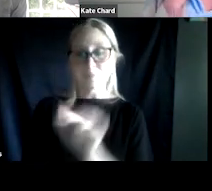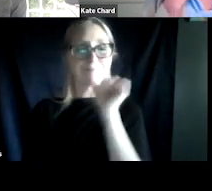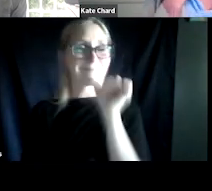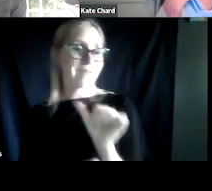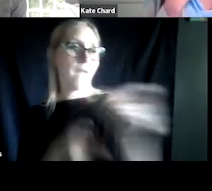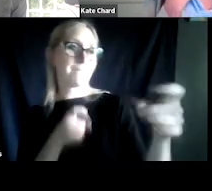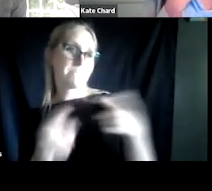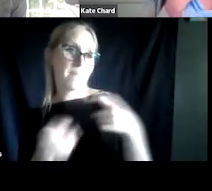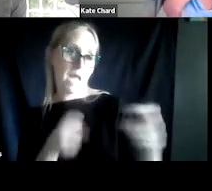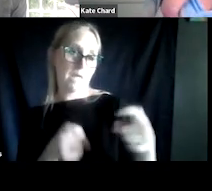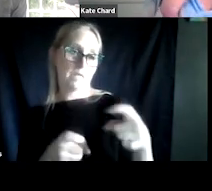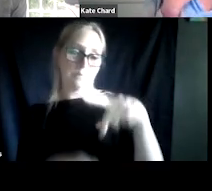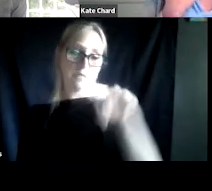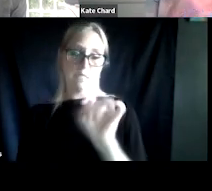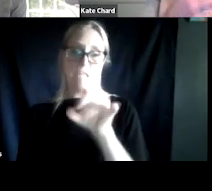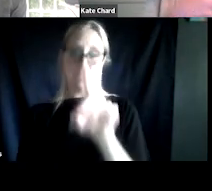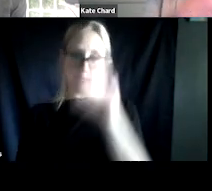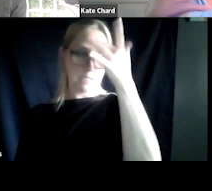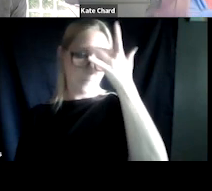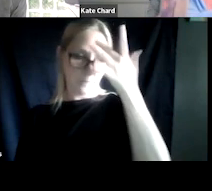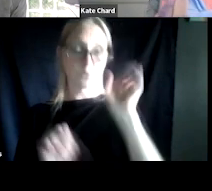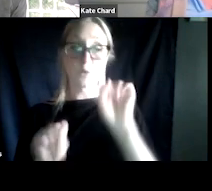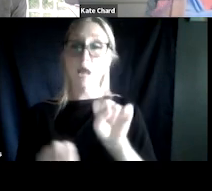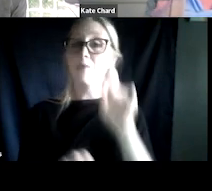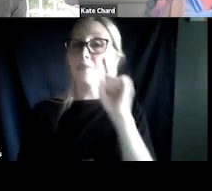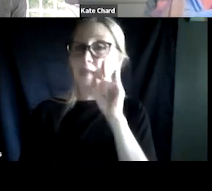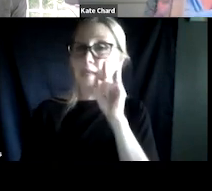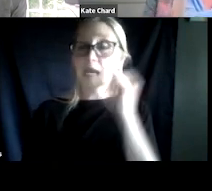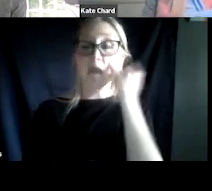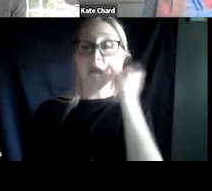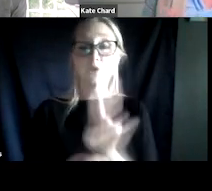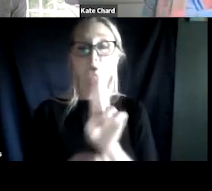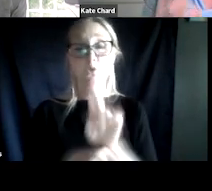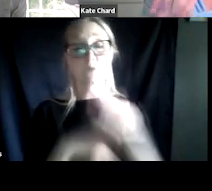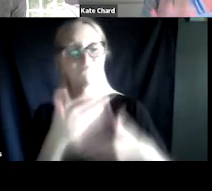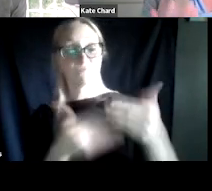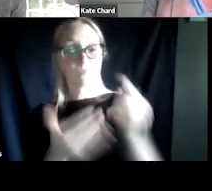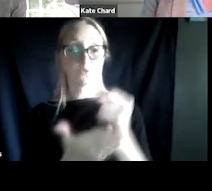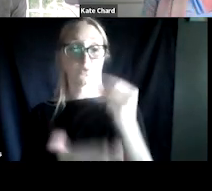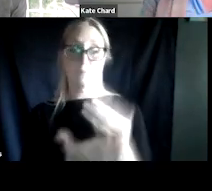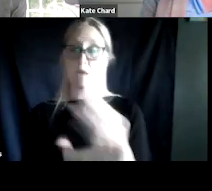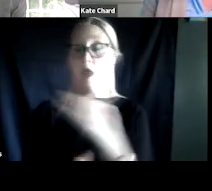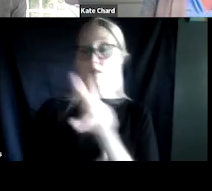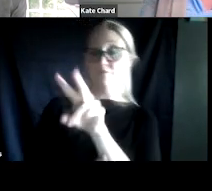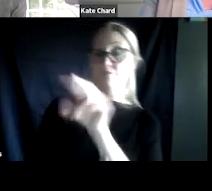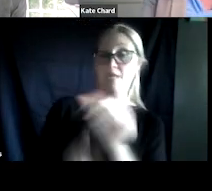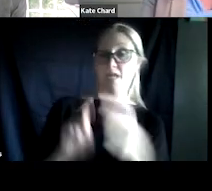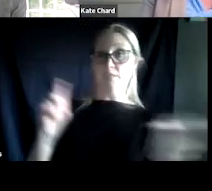So again, what we can think about is if they're using throughout PTSD treatment and the VA made a huge change a number of years ago